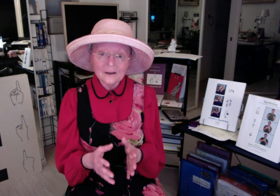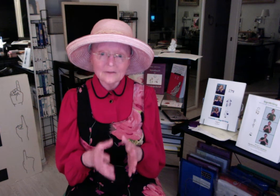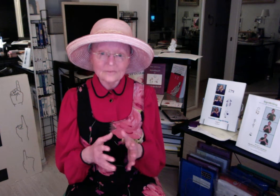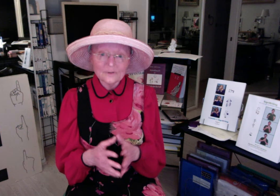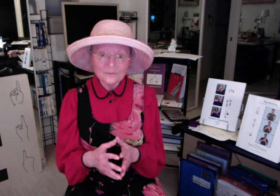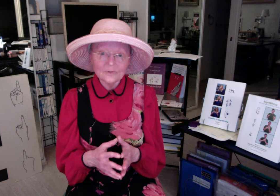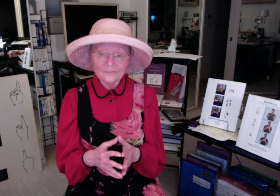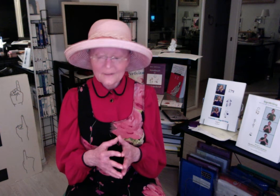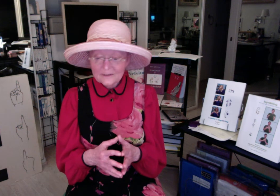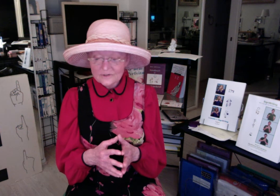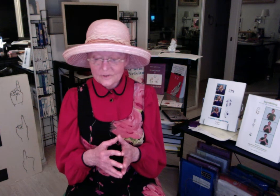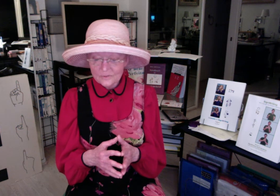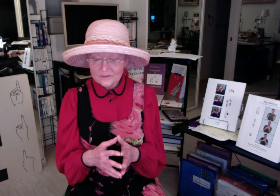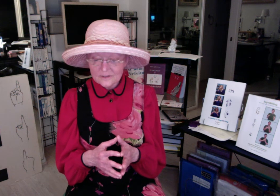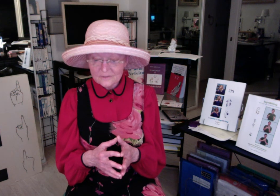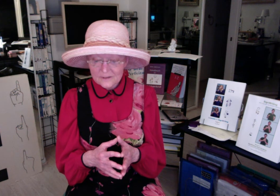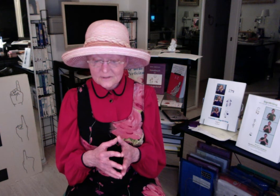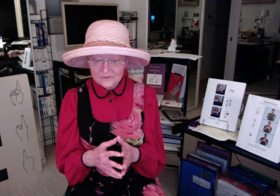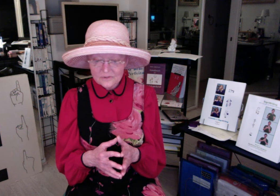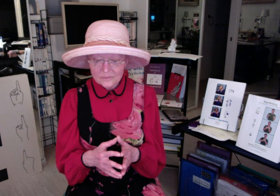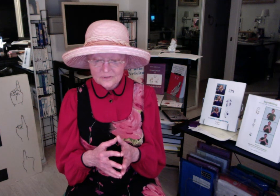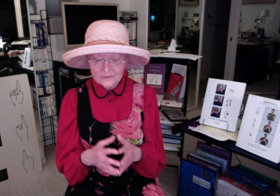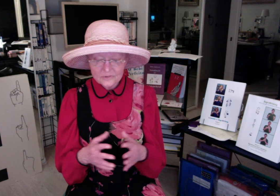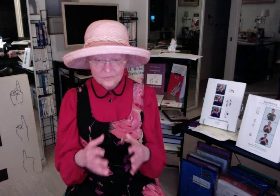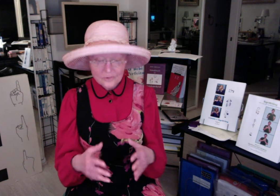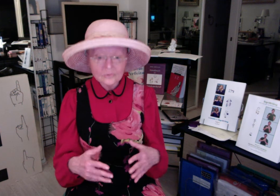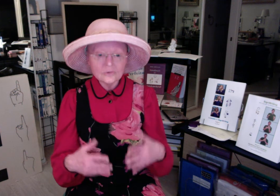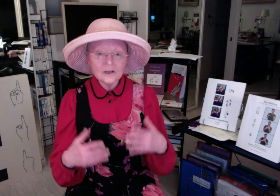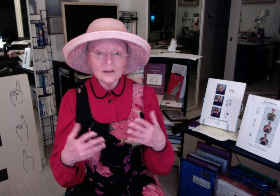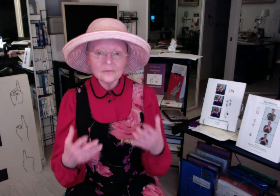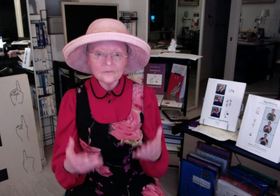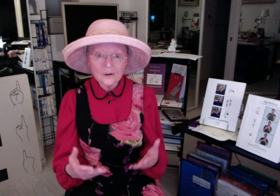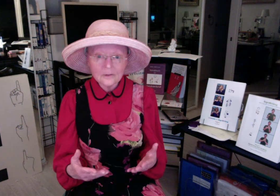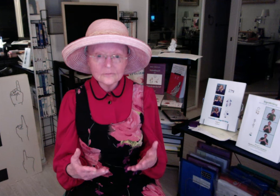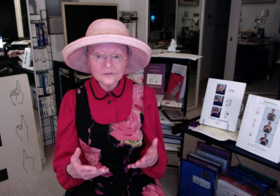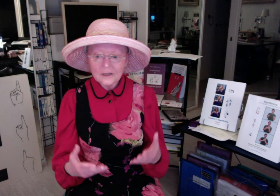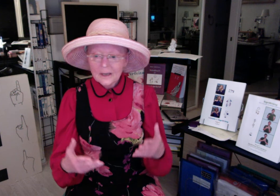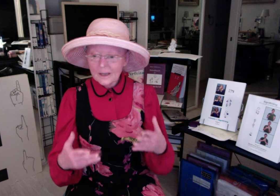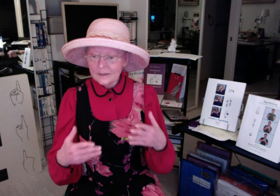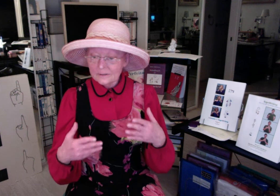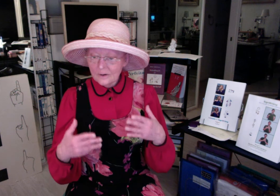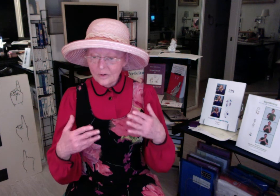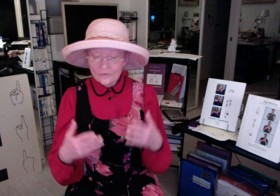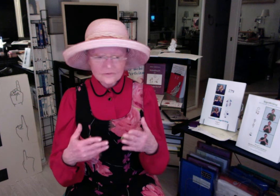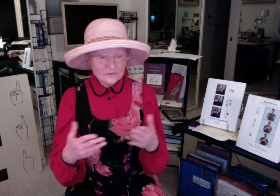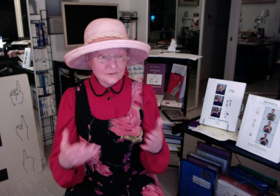people so the SignWriting script has grown and evolved and over the years